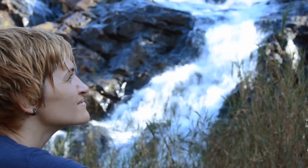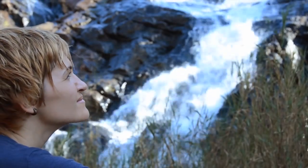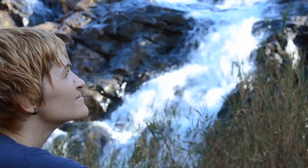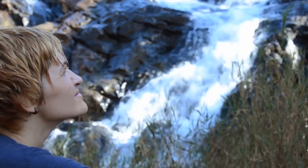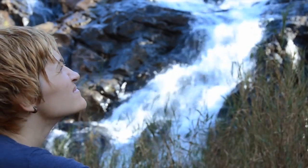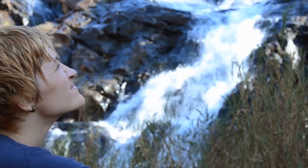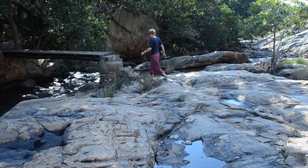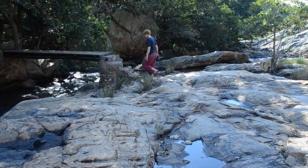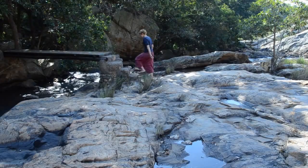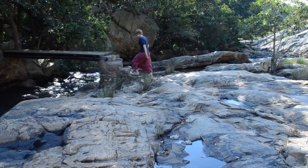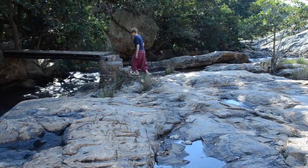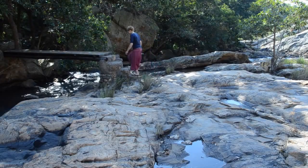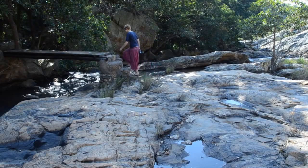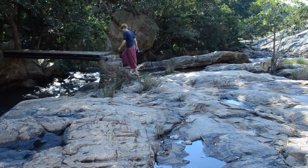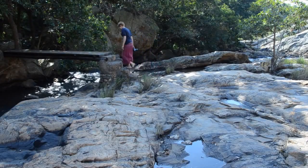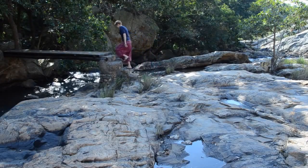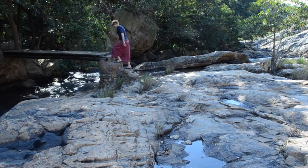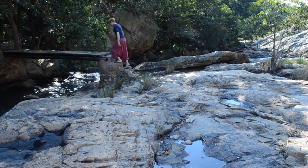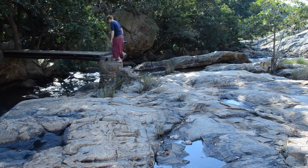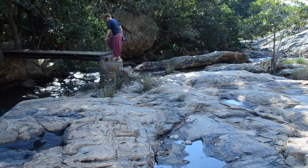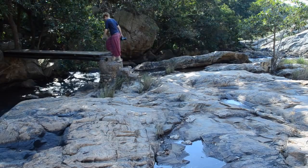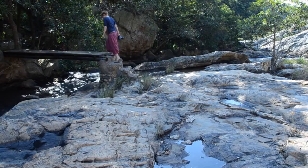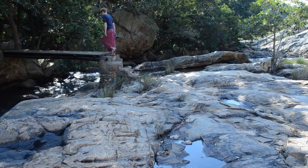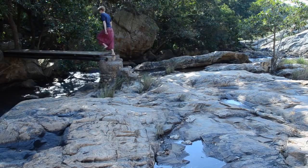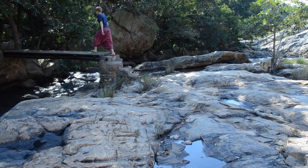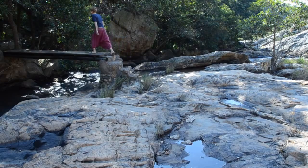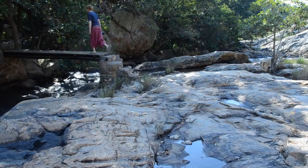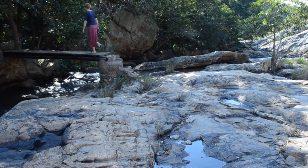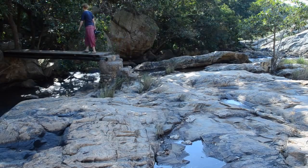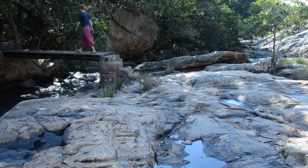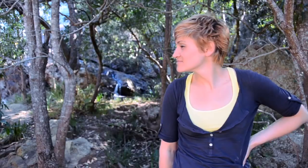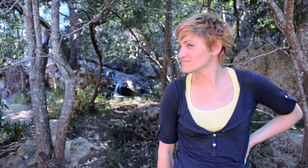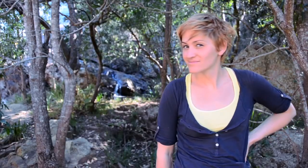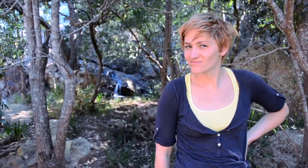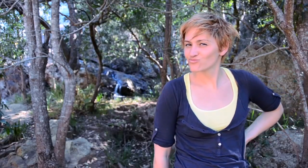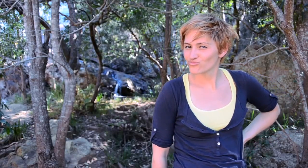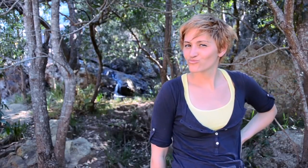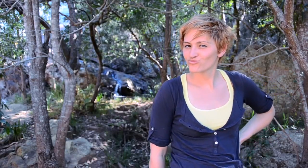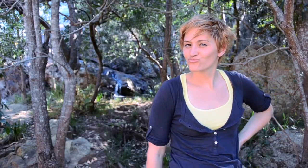is a small waterfall, with a cool breeze